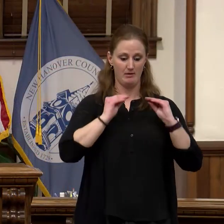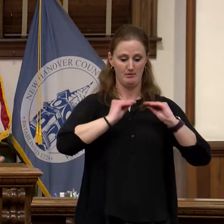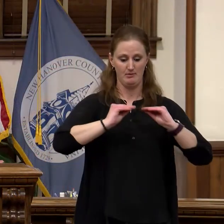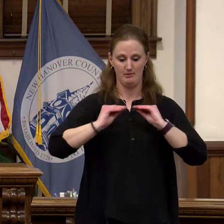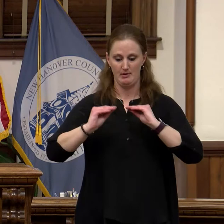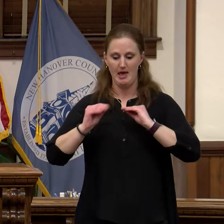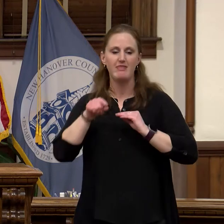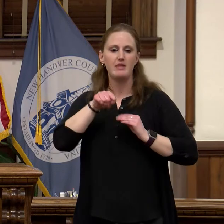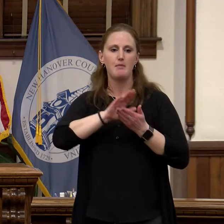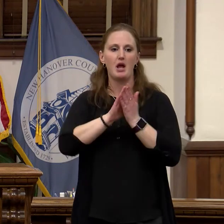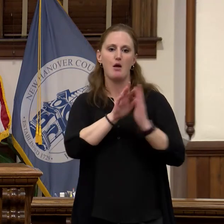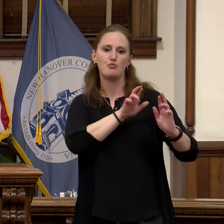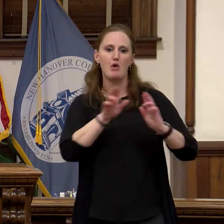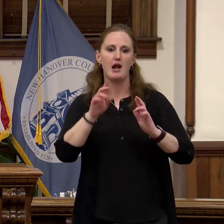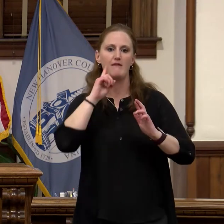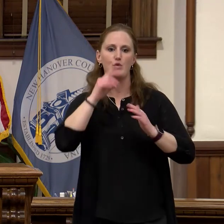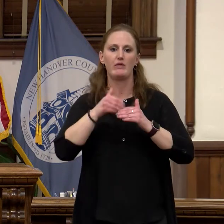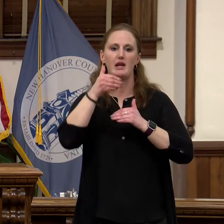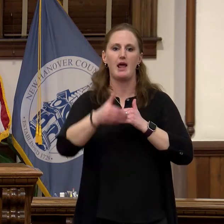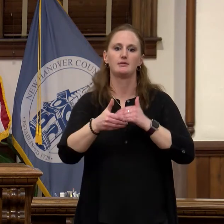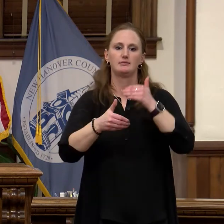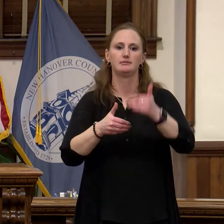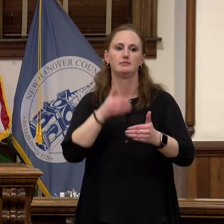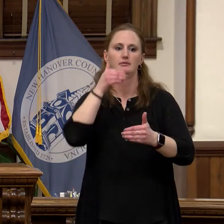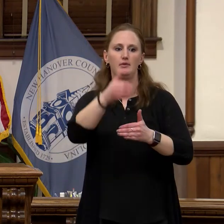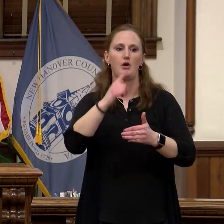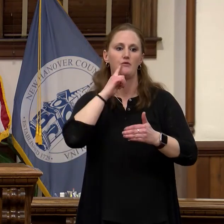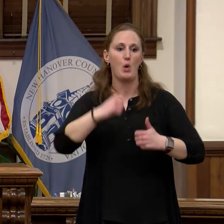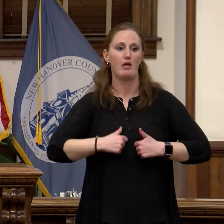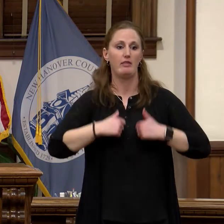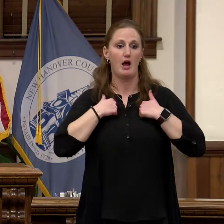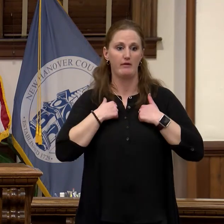steps in life. We will also to be actively engaged with our schools